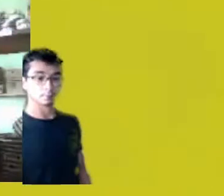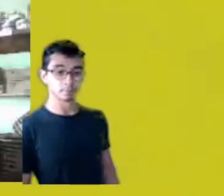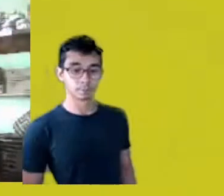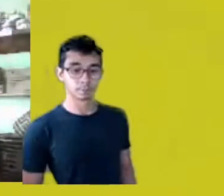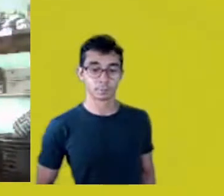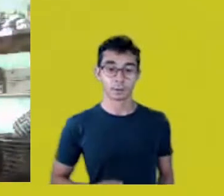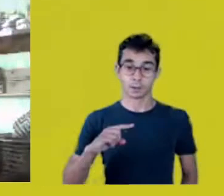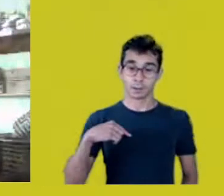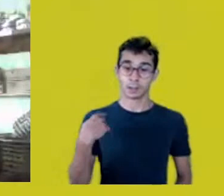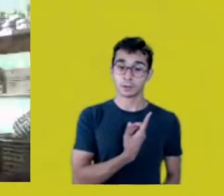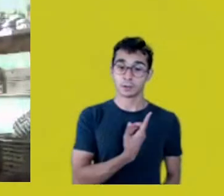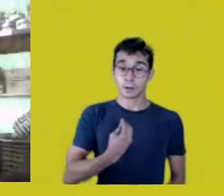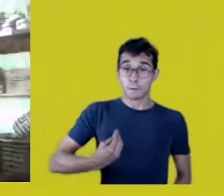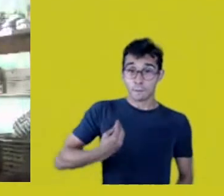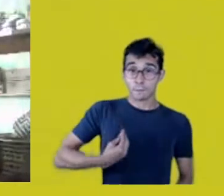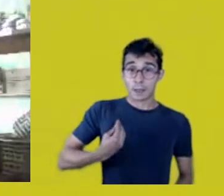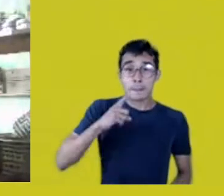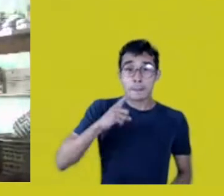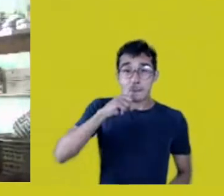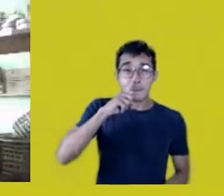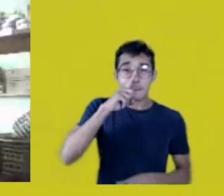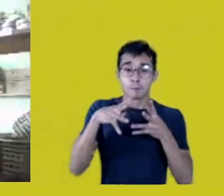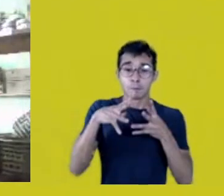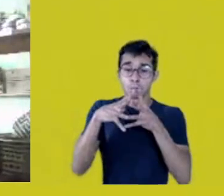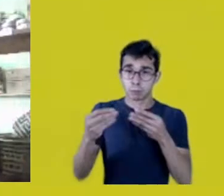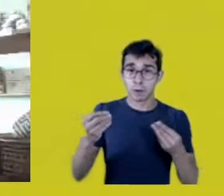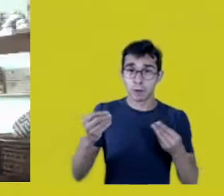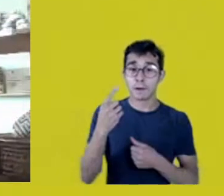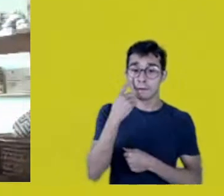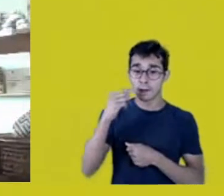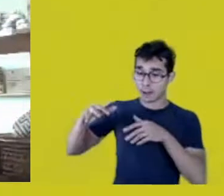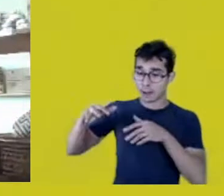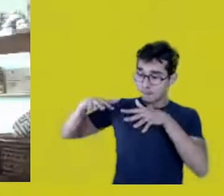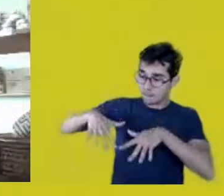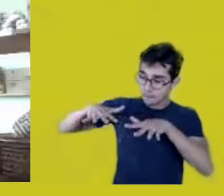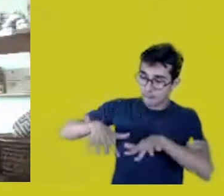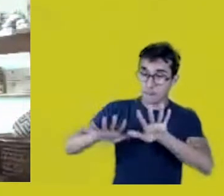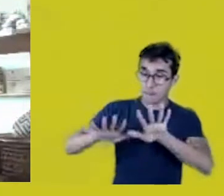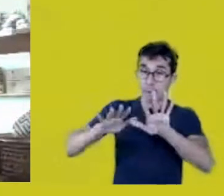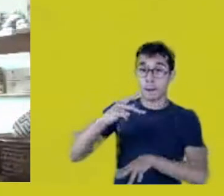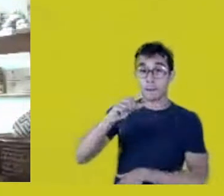We see the Pantanal in flames. That’s the biome of how many nations?